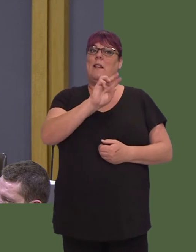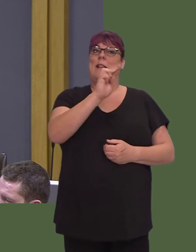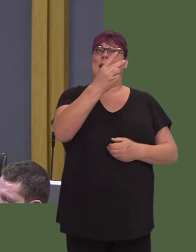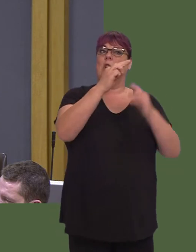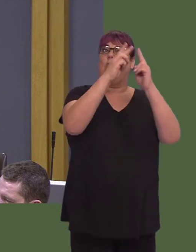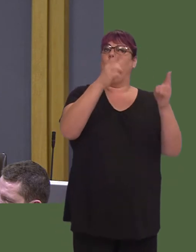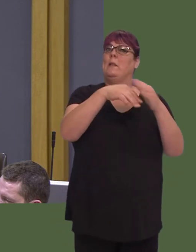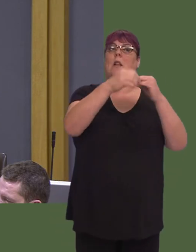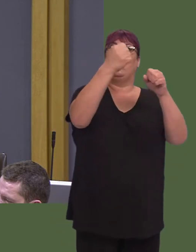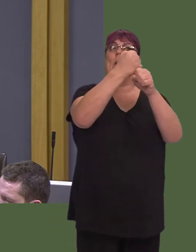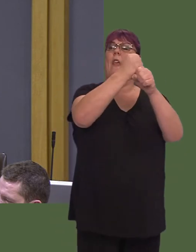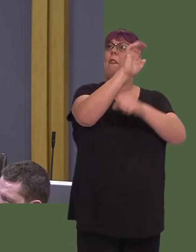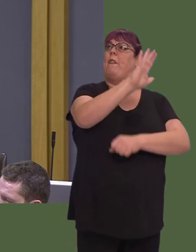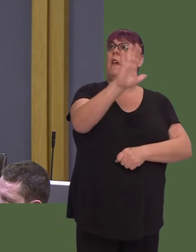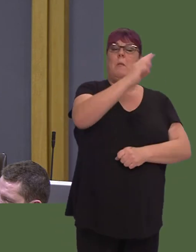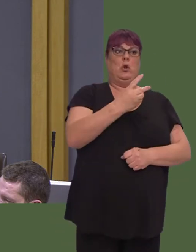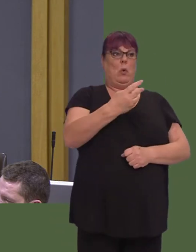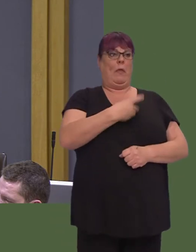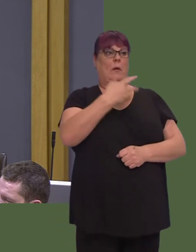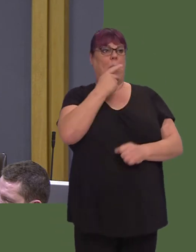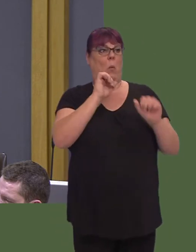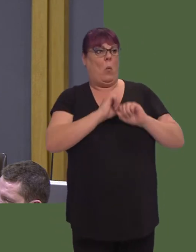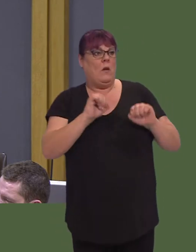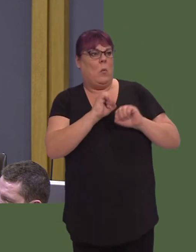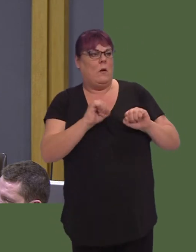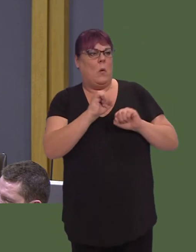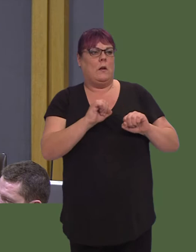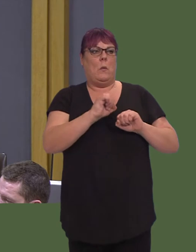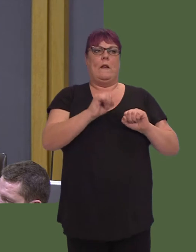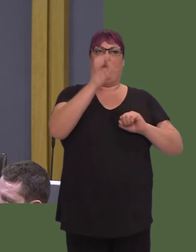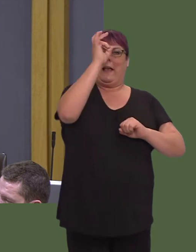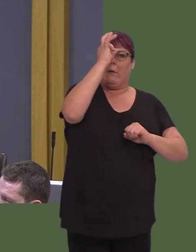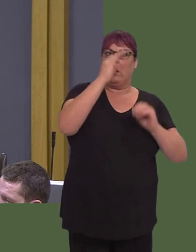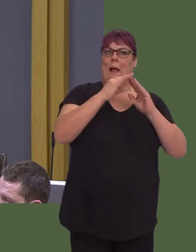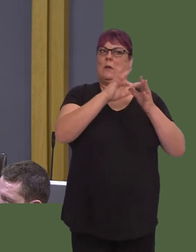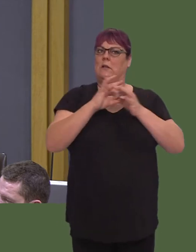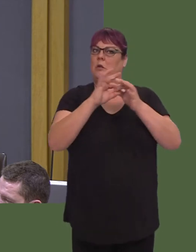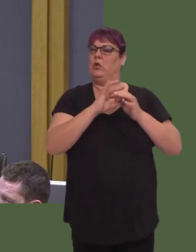Rydw i'n falch o weld eich bod chi, oír diwedd, yn dilyn pwysau gan Blaid Cymru, yn dechrau